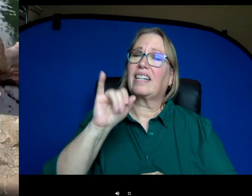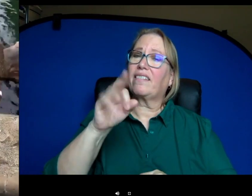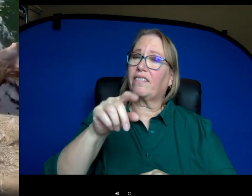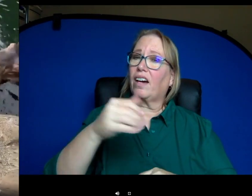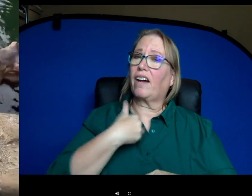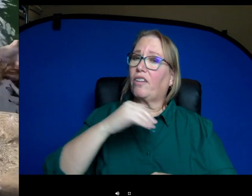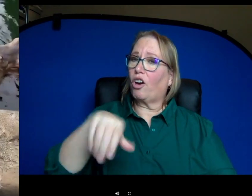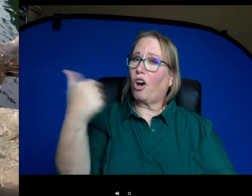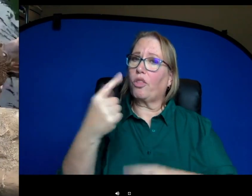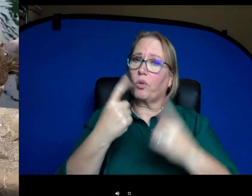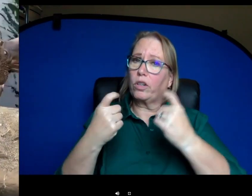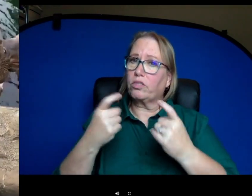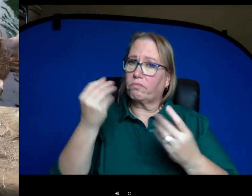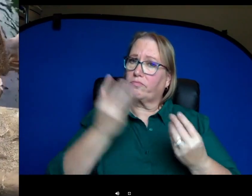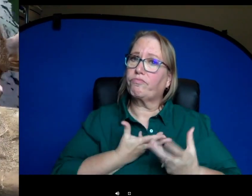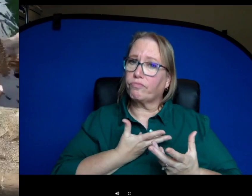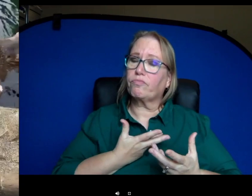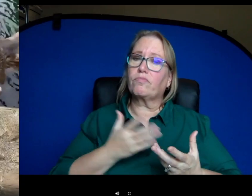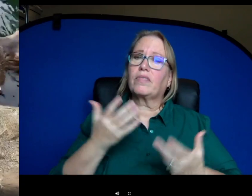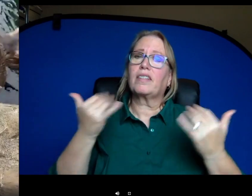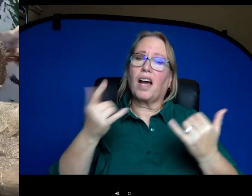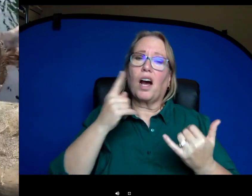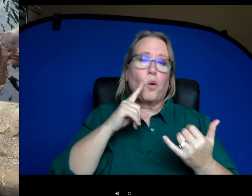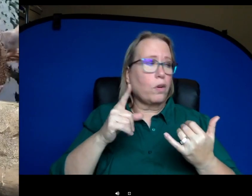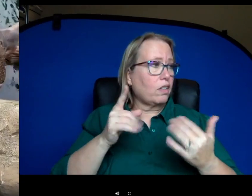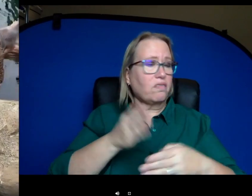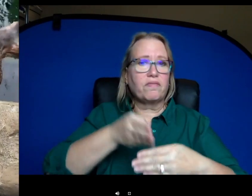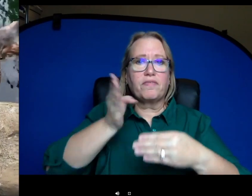have any other questions, uh let us know. We're gonna start wrapping it up. We hope